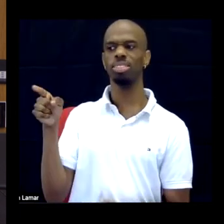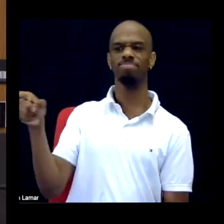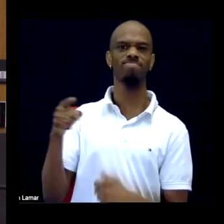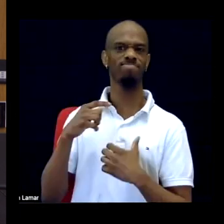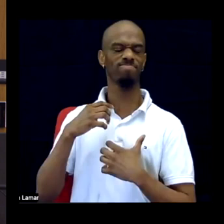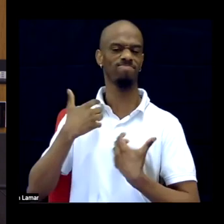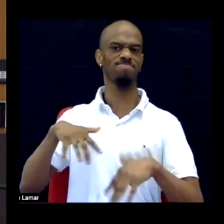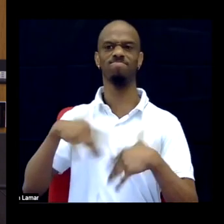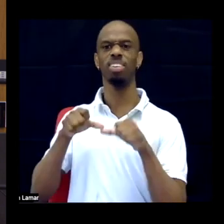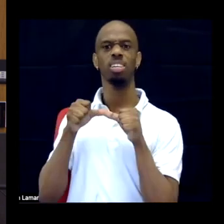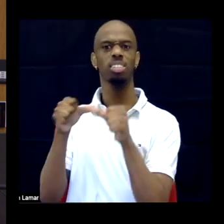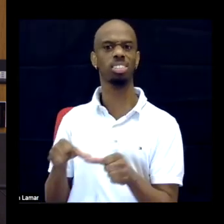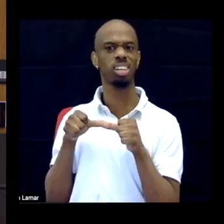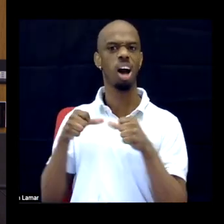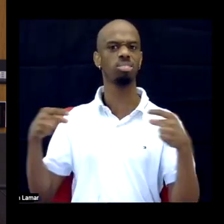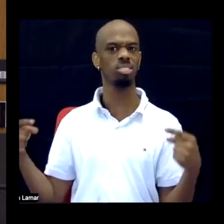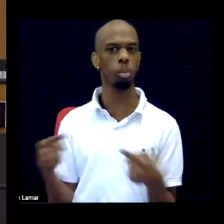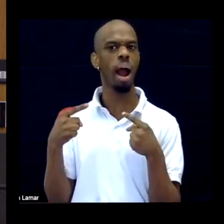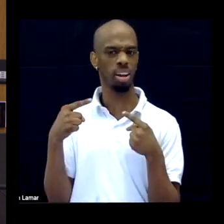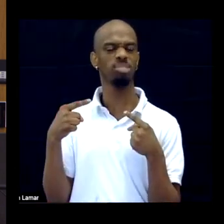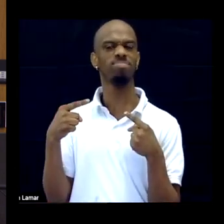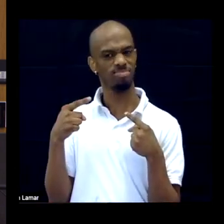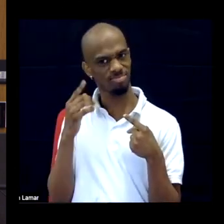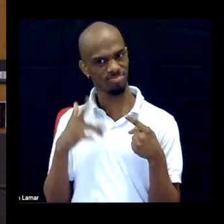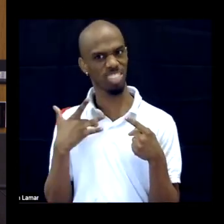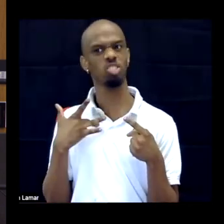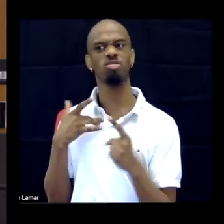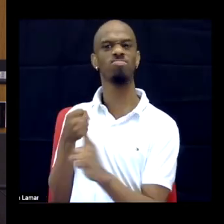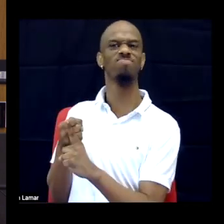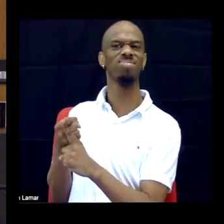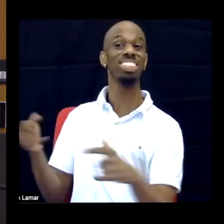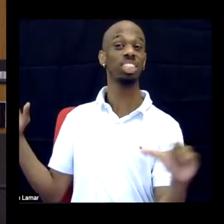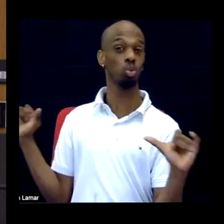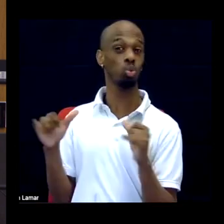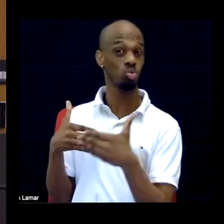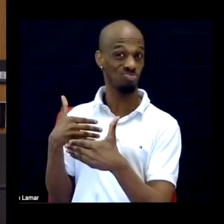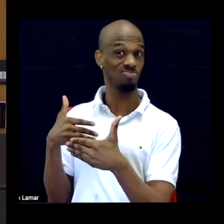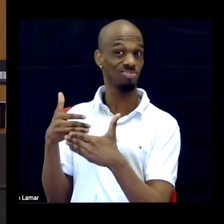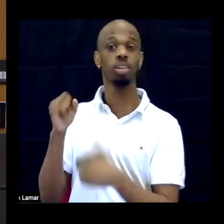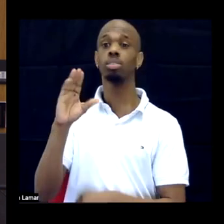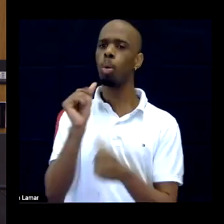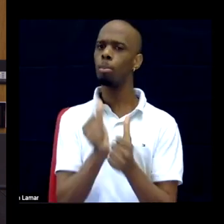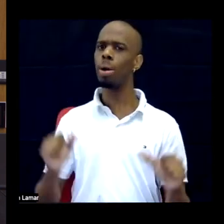Most news and media reactions failed to acknowledge anyone with or without a spinal cord injury